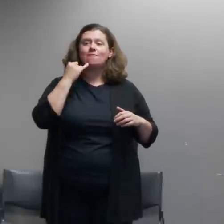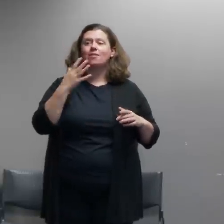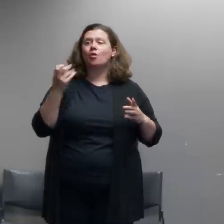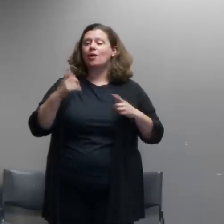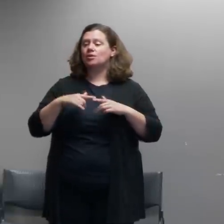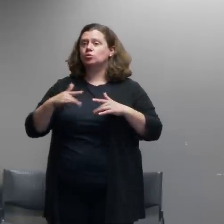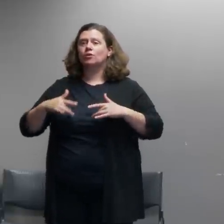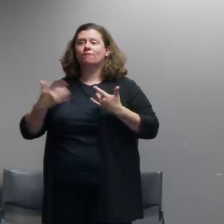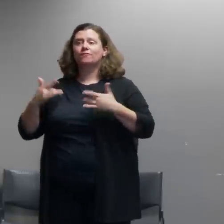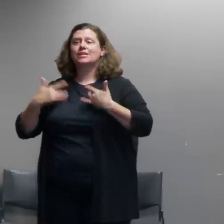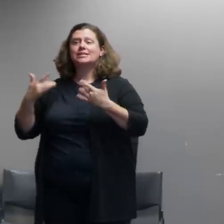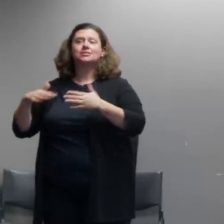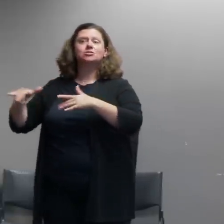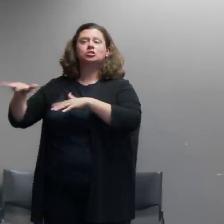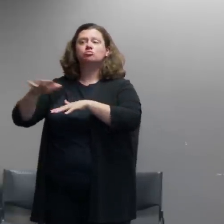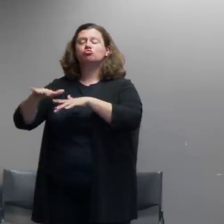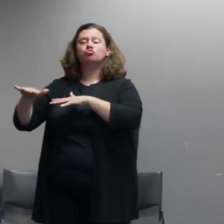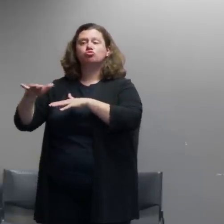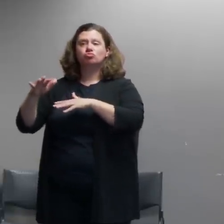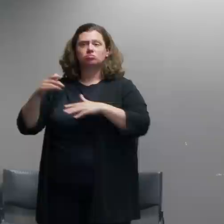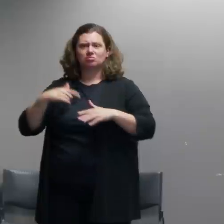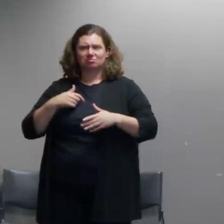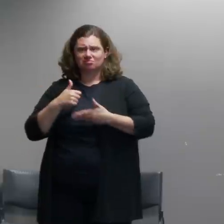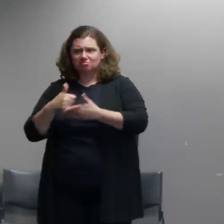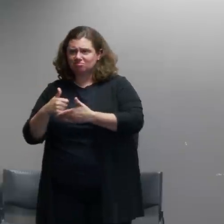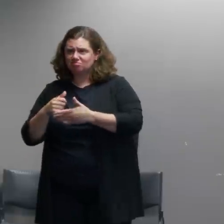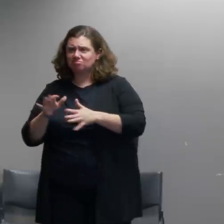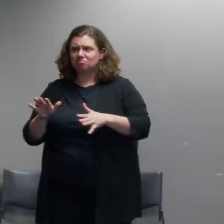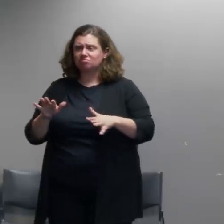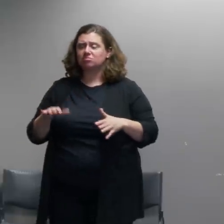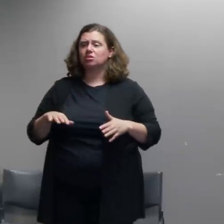we've tried sending them out to to identify people to talk to